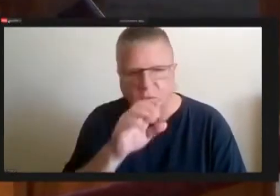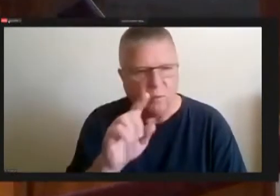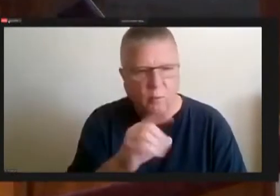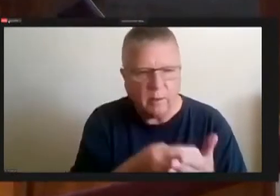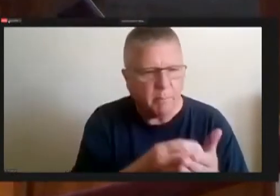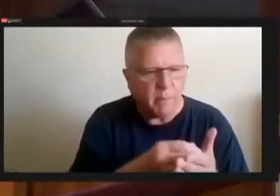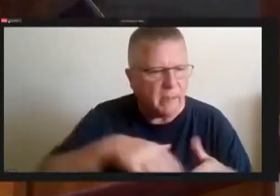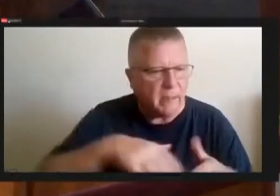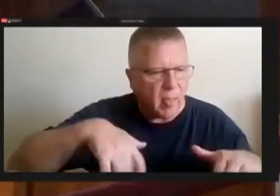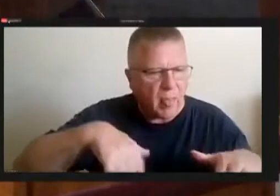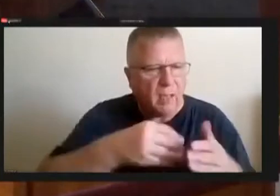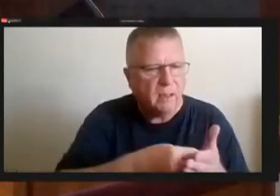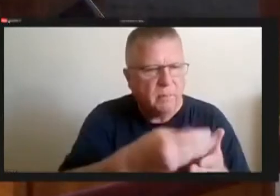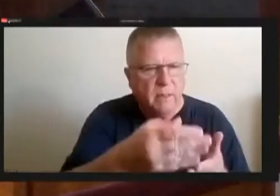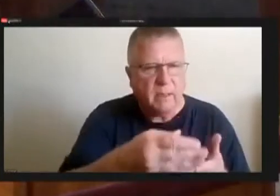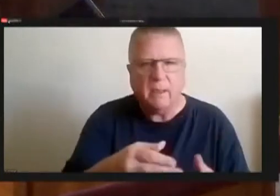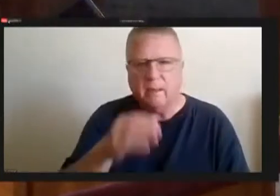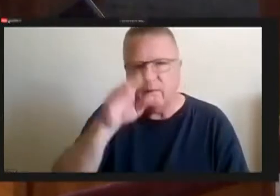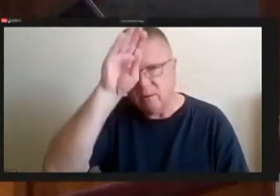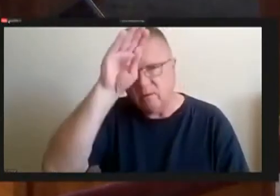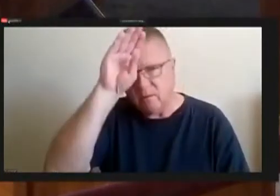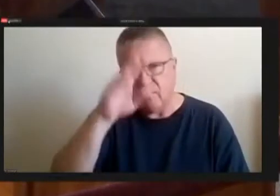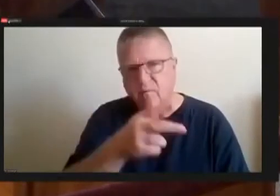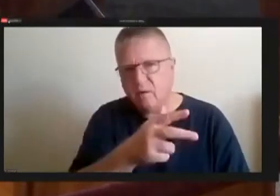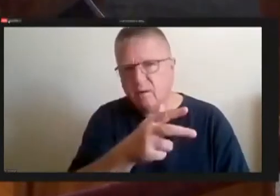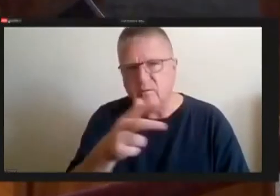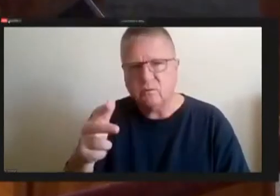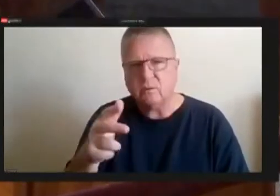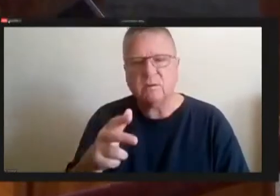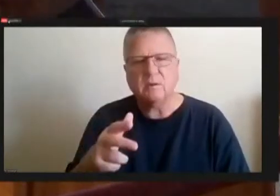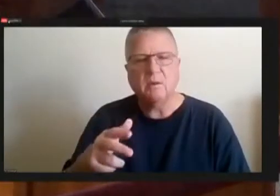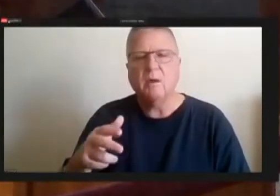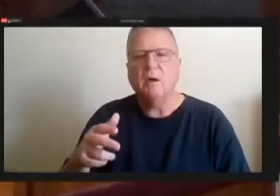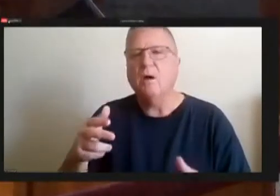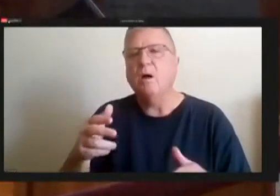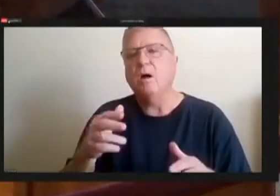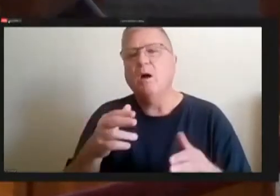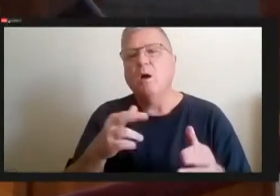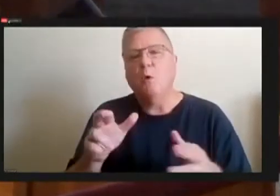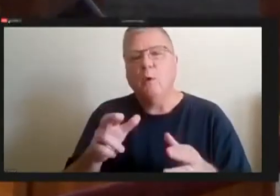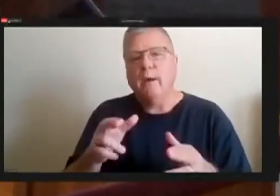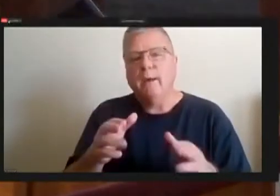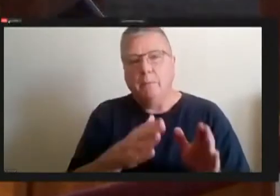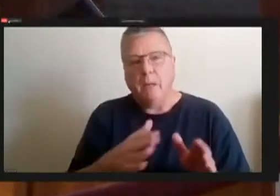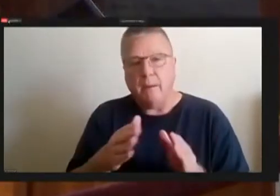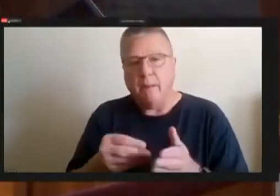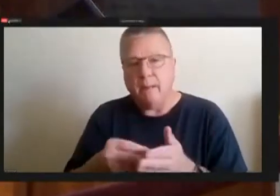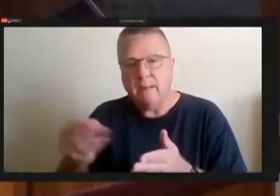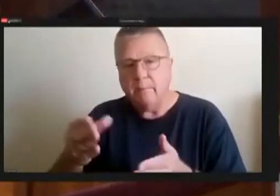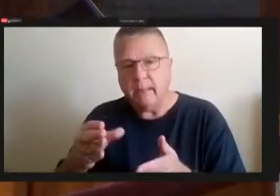firefighter week close we're already reallocated perhaps or something like that are used up somewhere else in the budget.